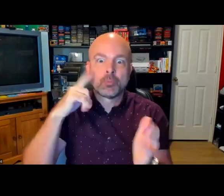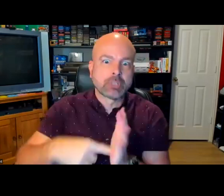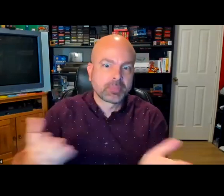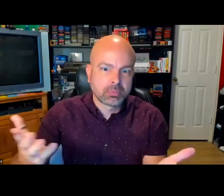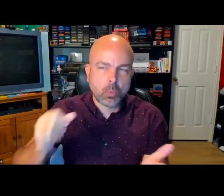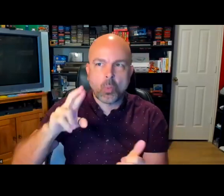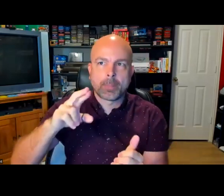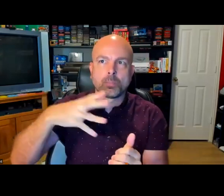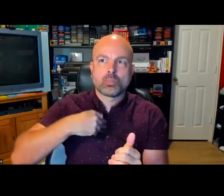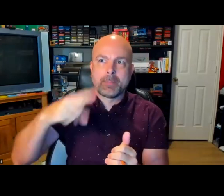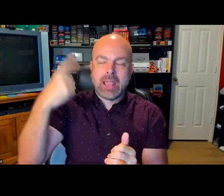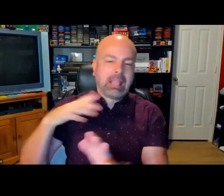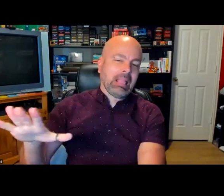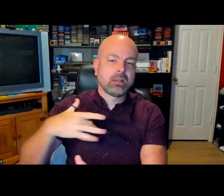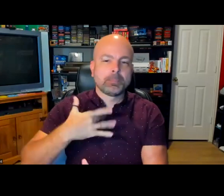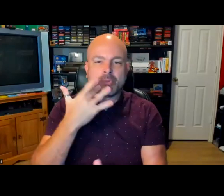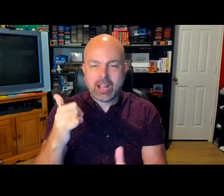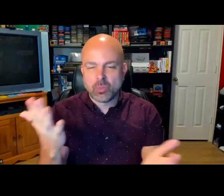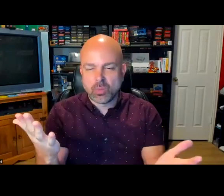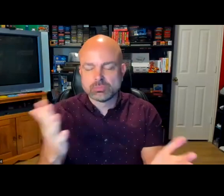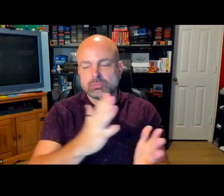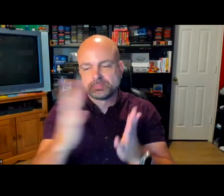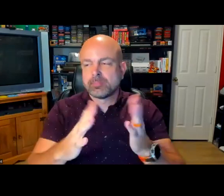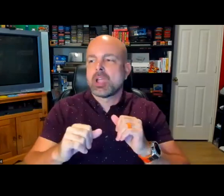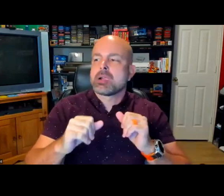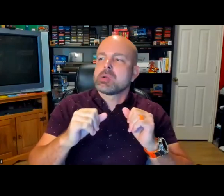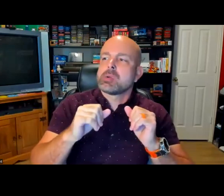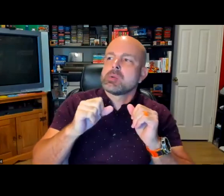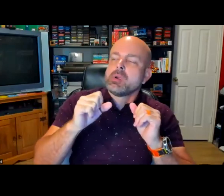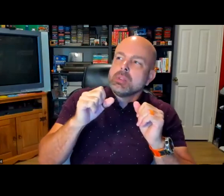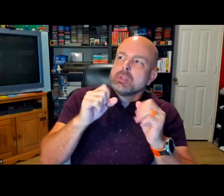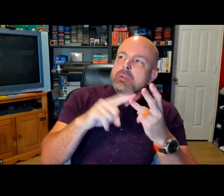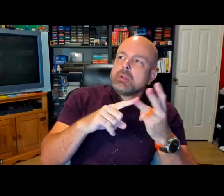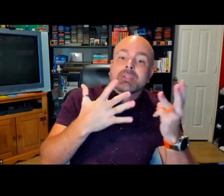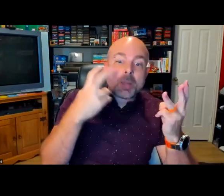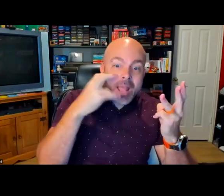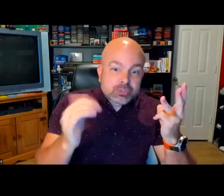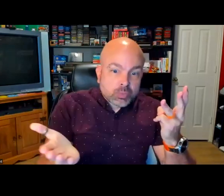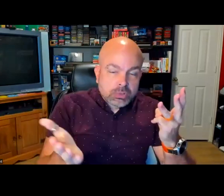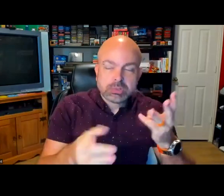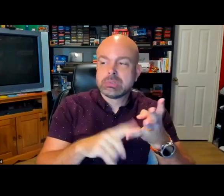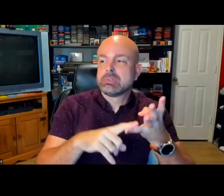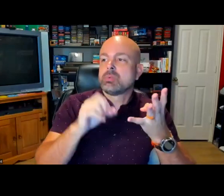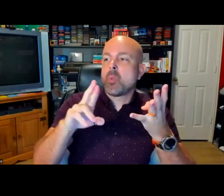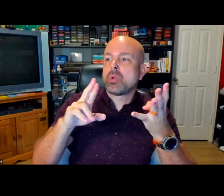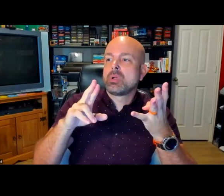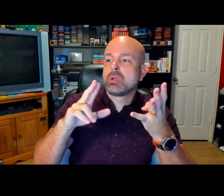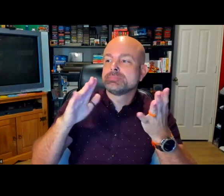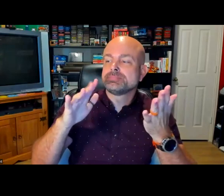and black. I see yellow better than I see blue for example, so having an option for them to be able to select the colors is